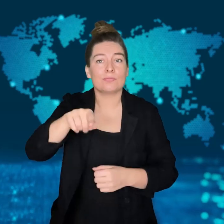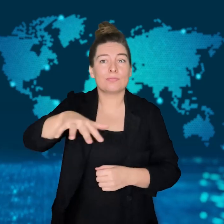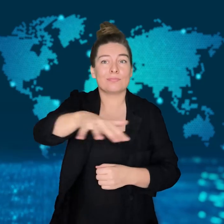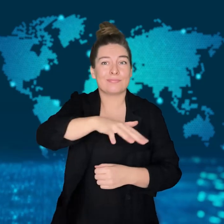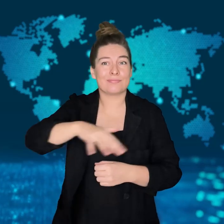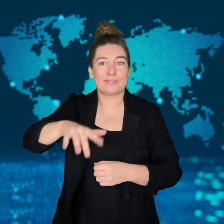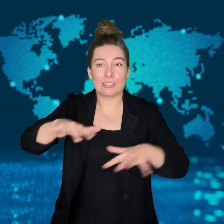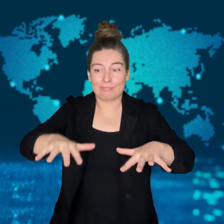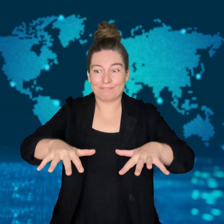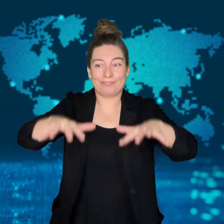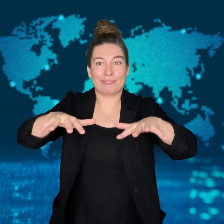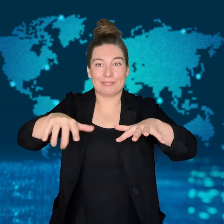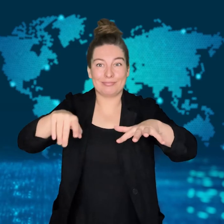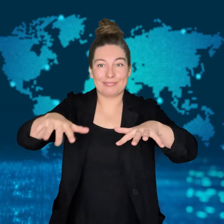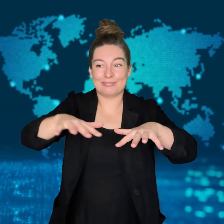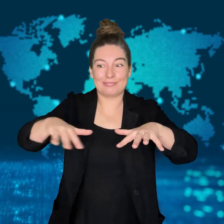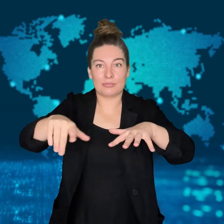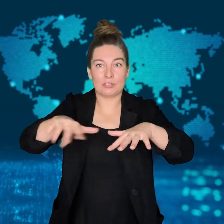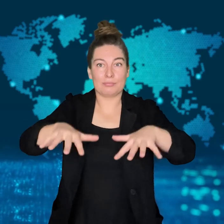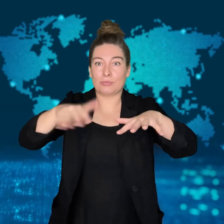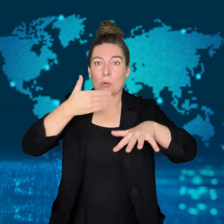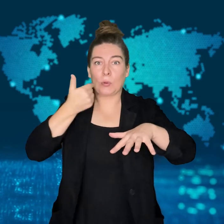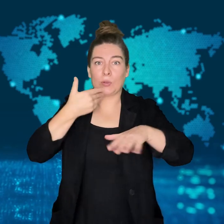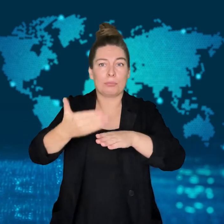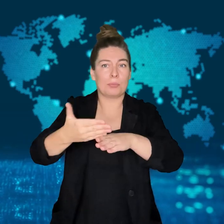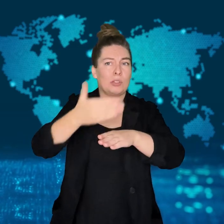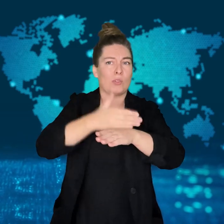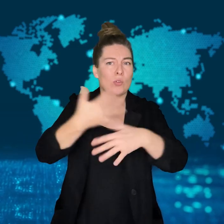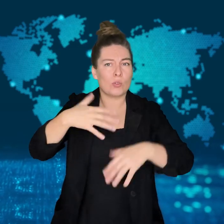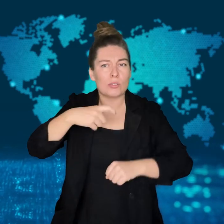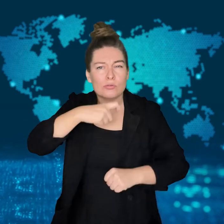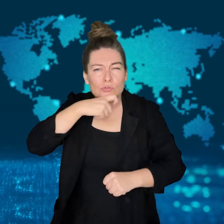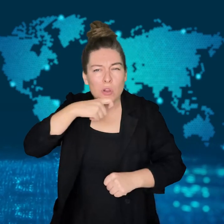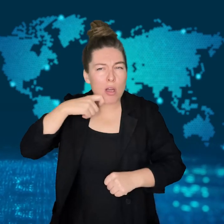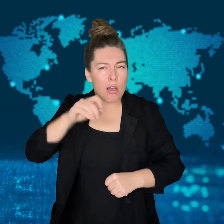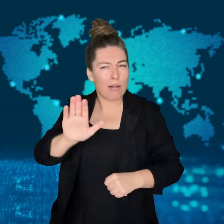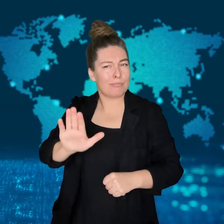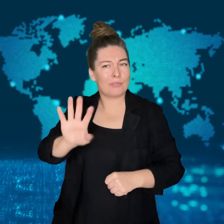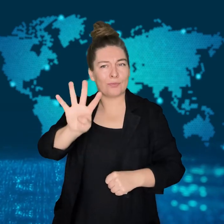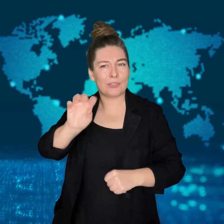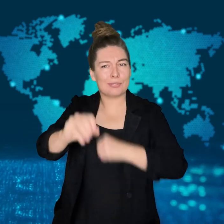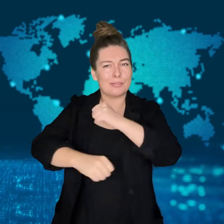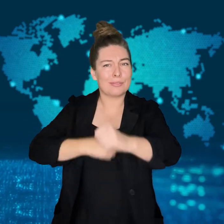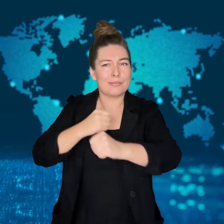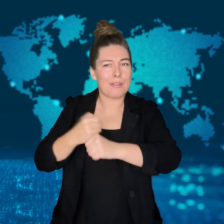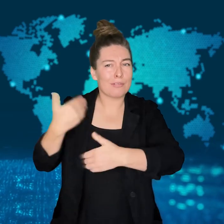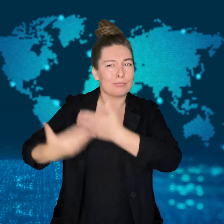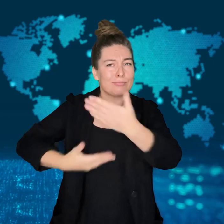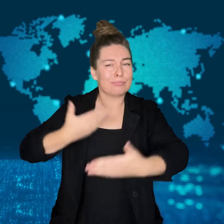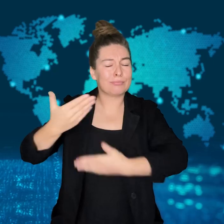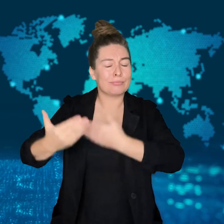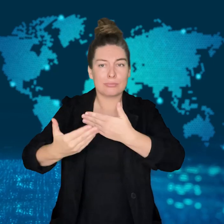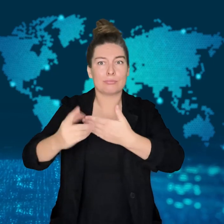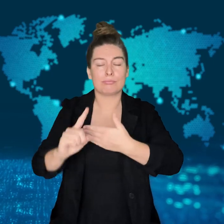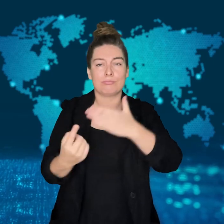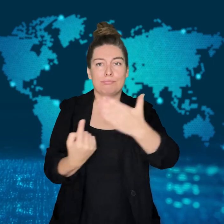Before the flooding, the area suffered its worst drought in 40 years.